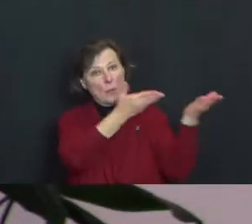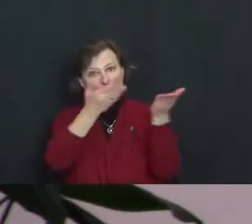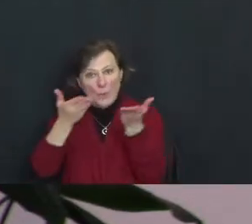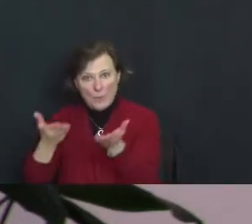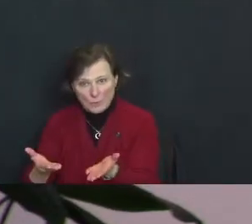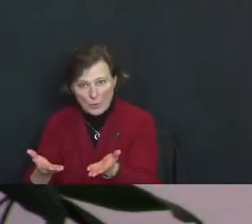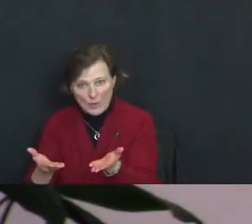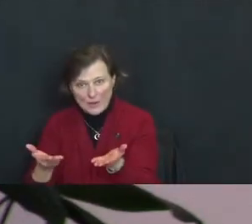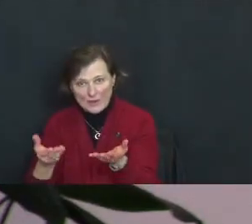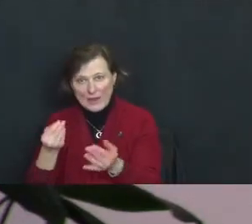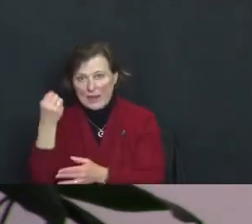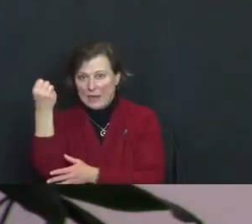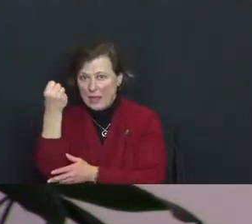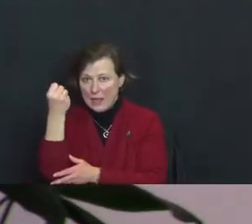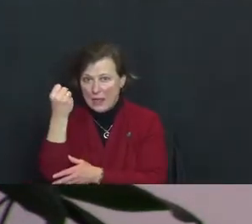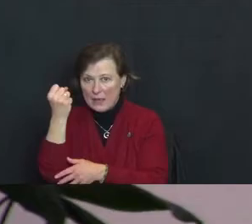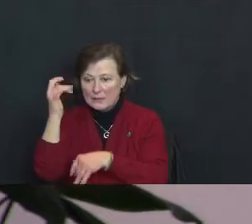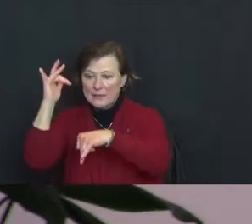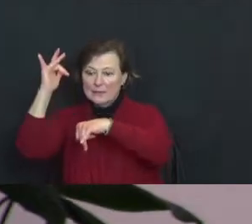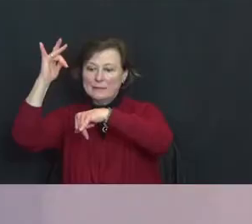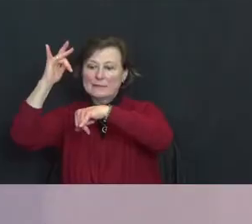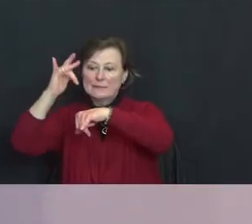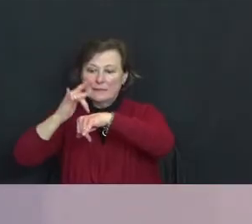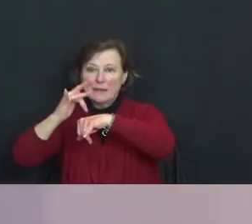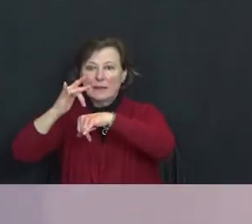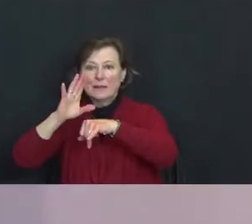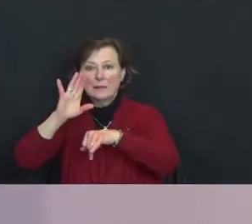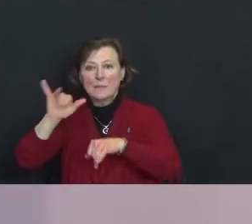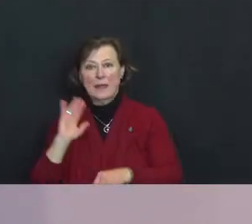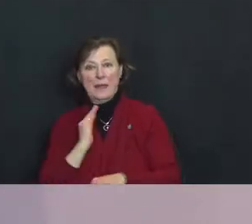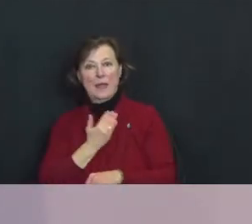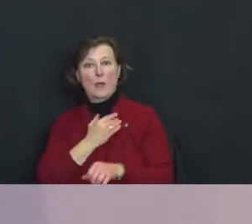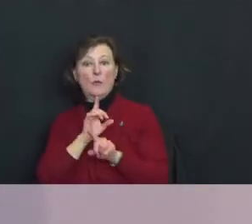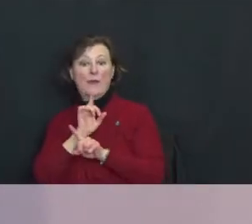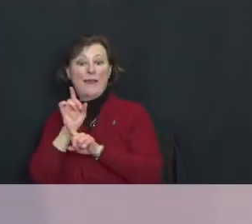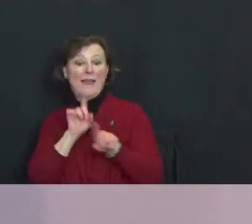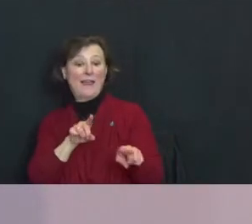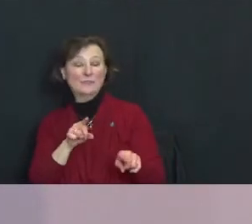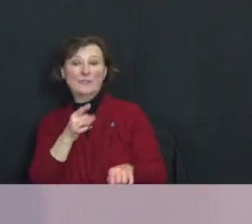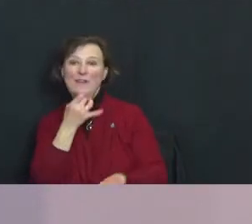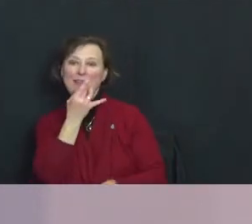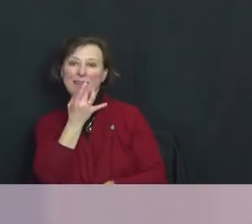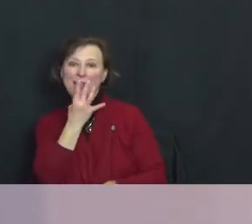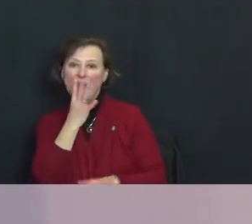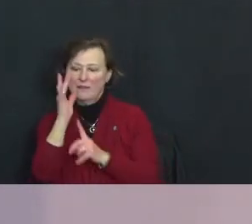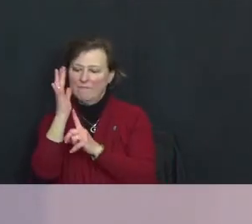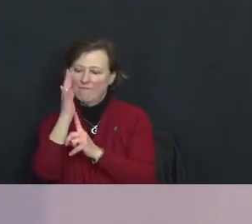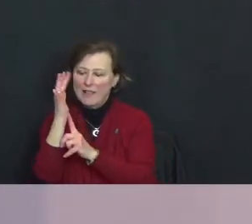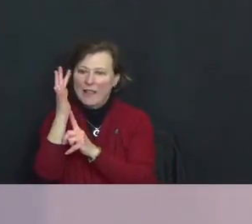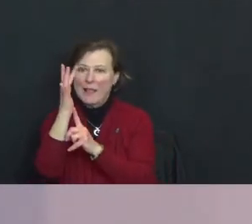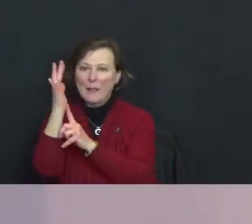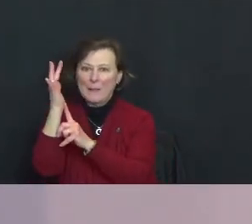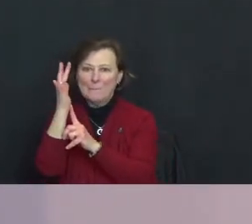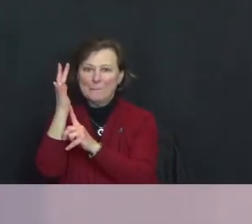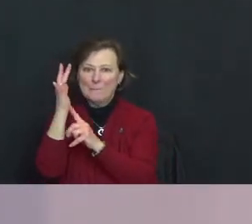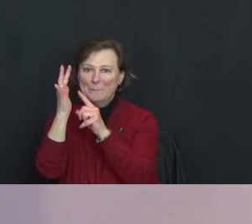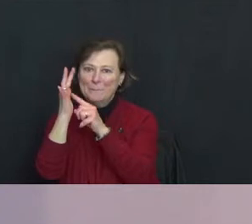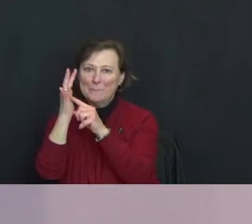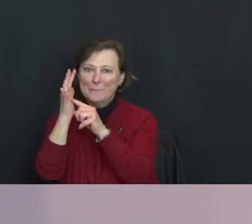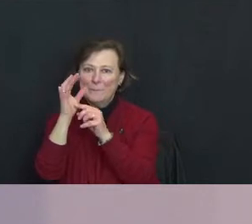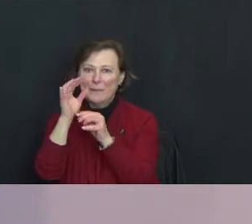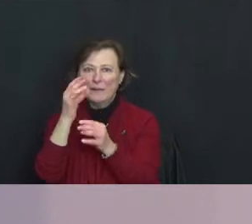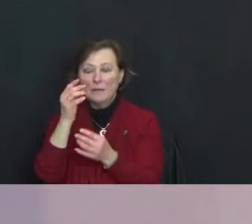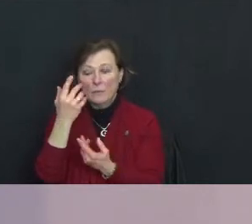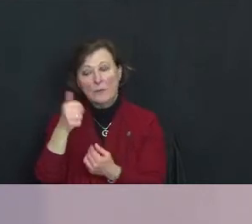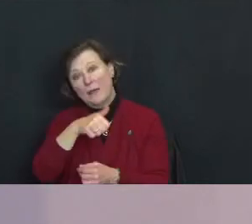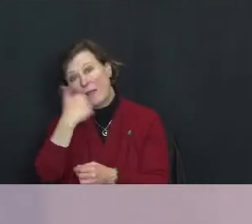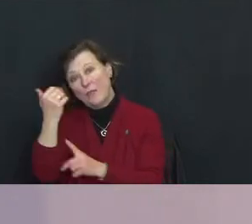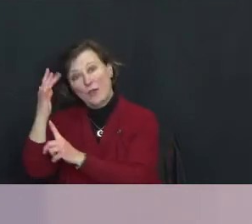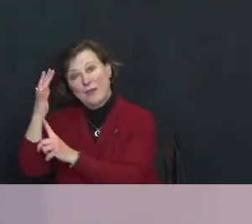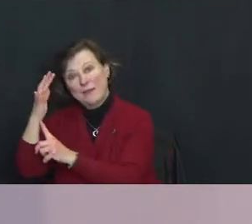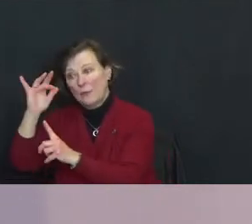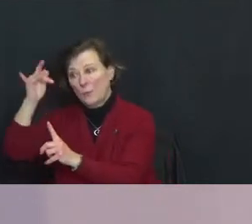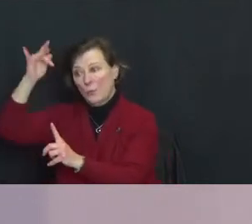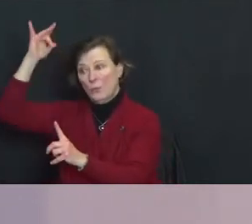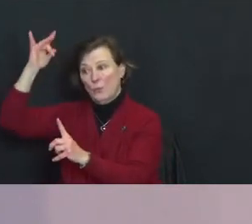then by our answering light, the flame on a chalice, the flicker of a candle the lamps